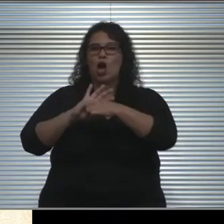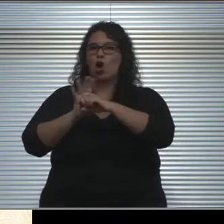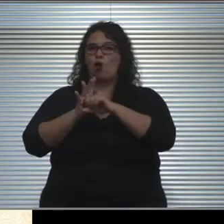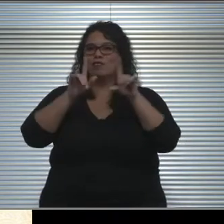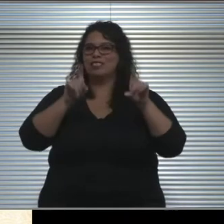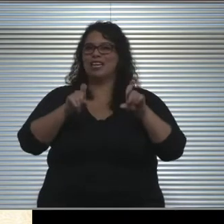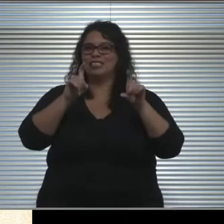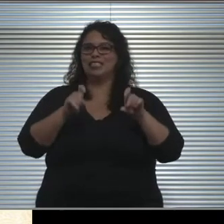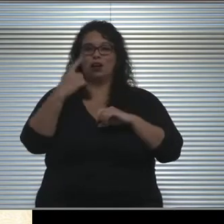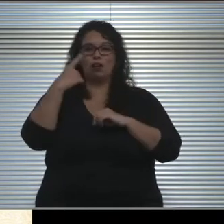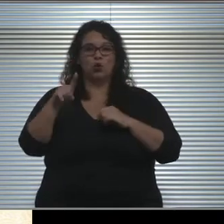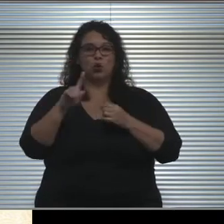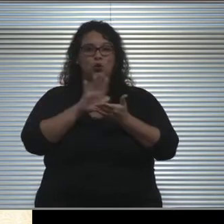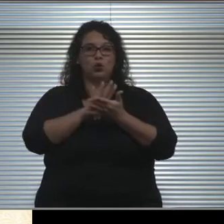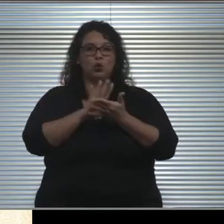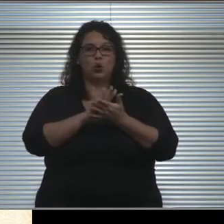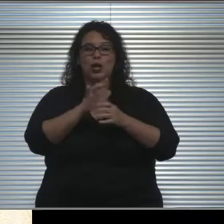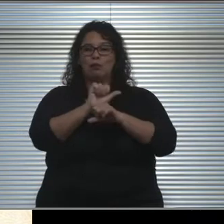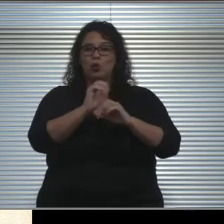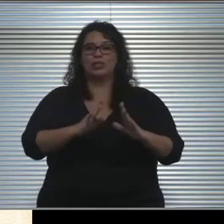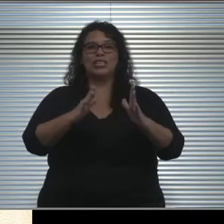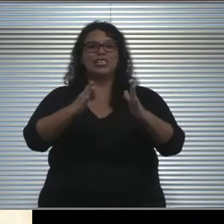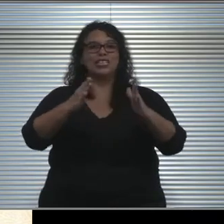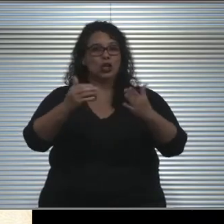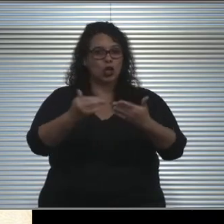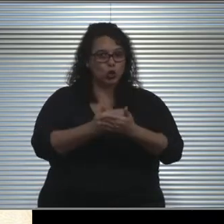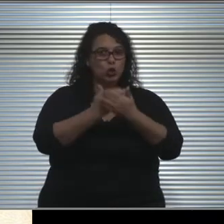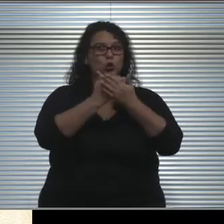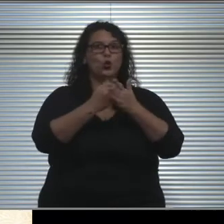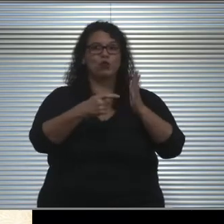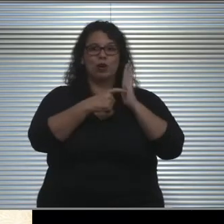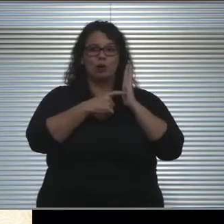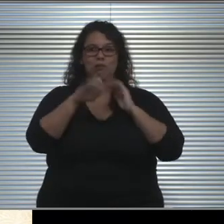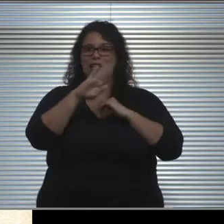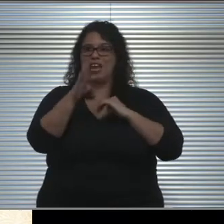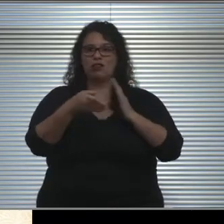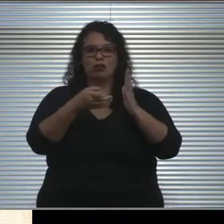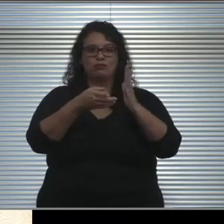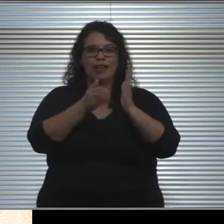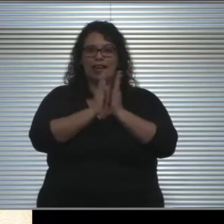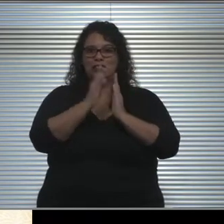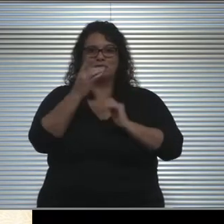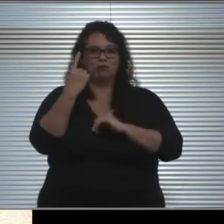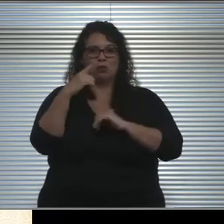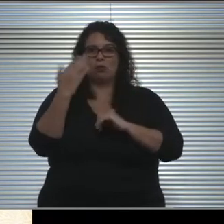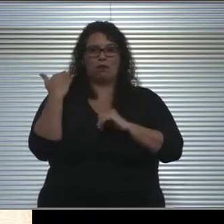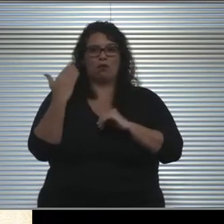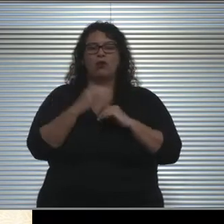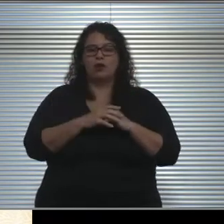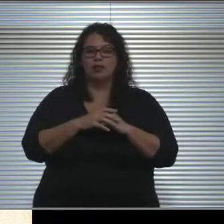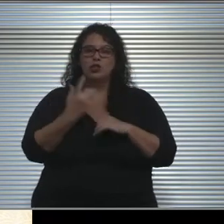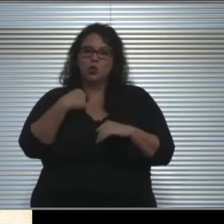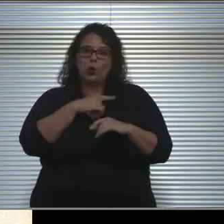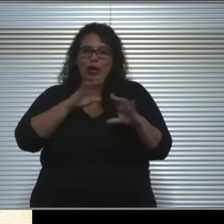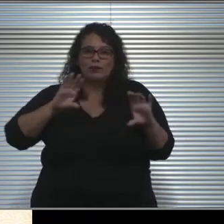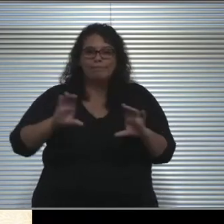This is a new requirement. This is not something that's been required before. And this is something that we are activating on a plan,